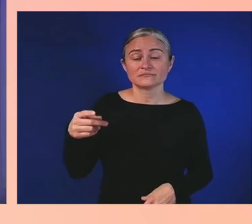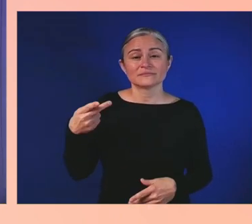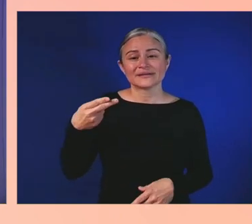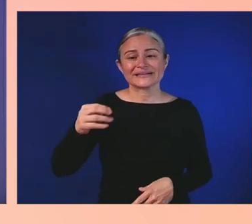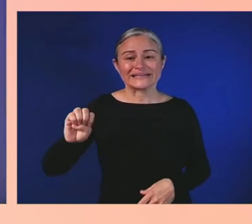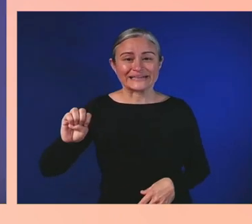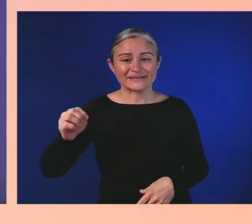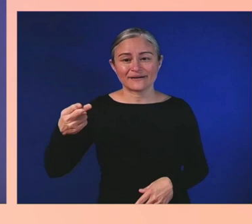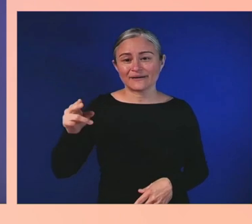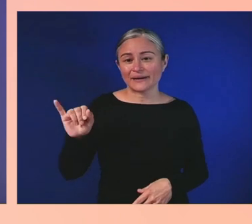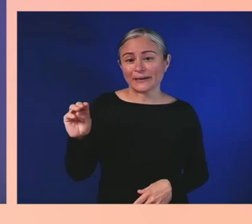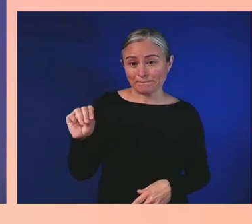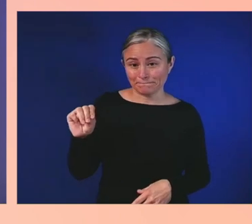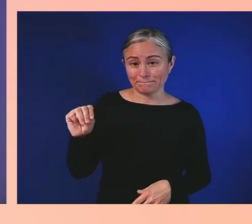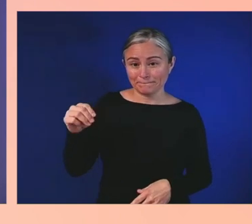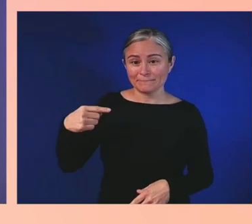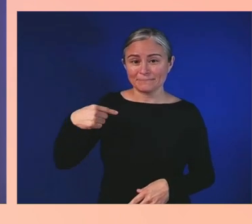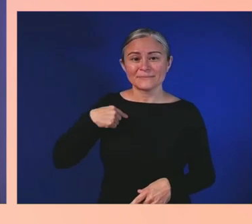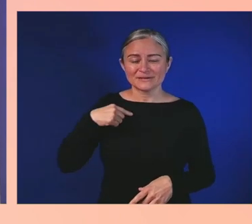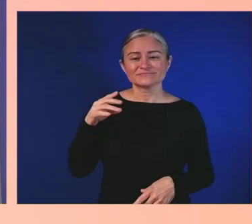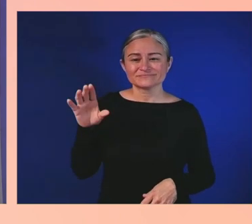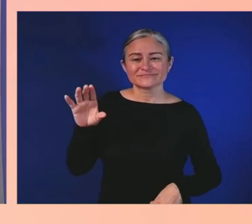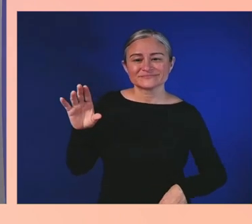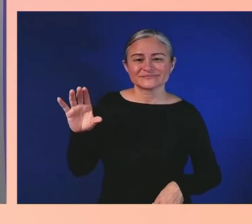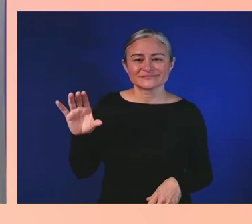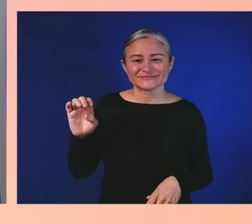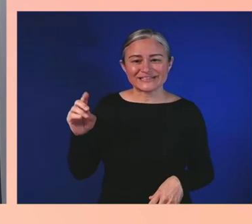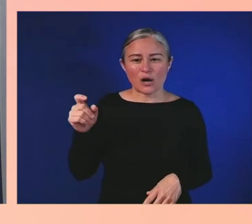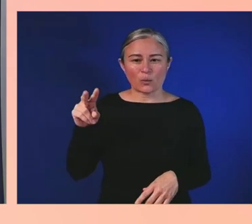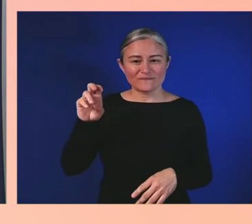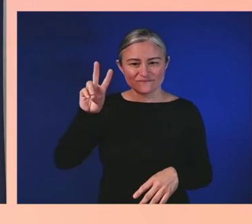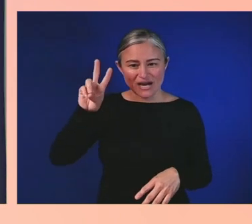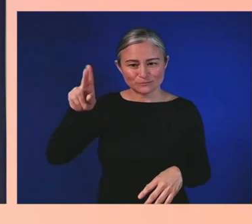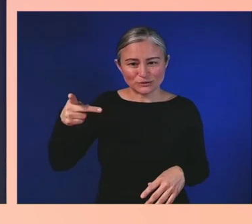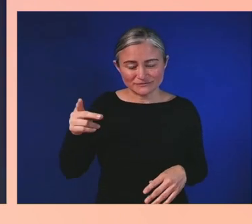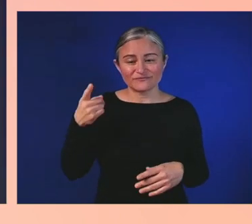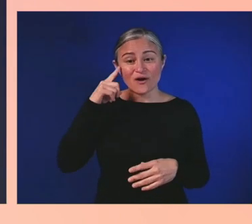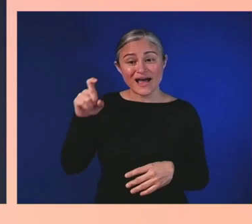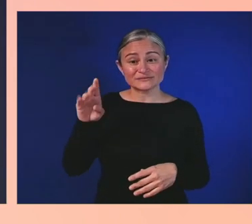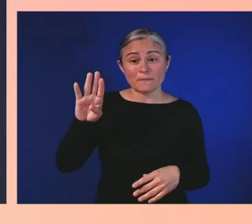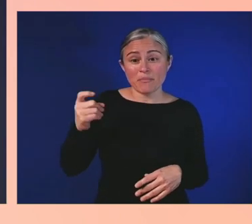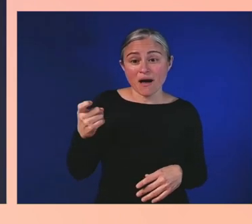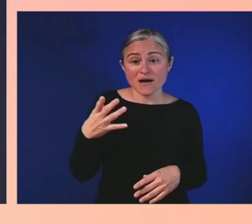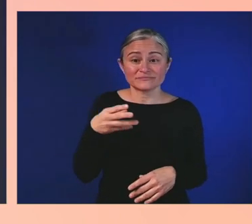the proud executive sponsor for Gaming for Everyone. For those of you who don't know,